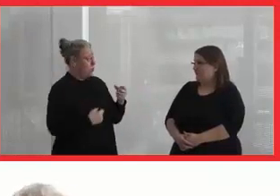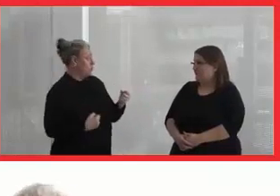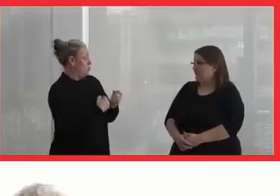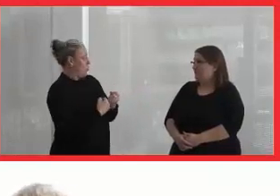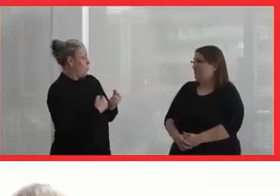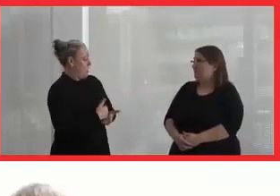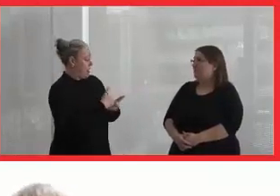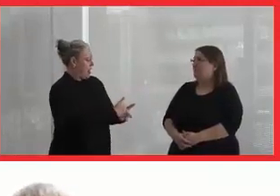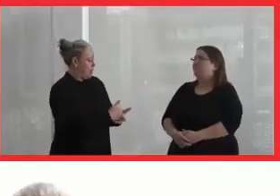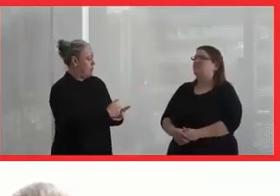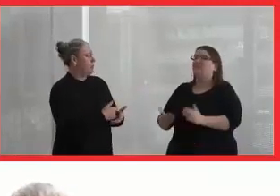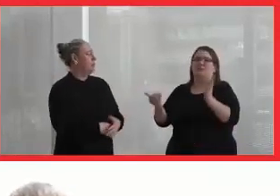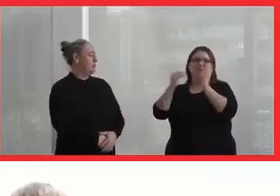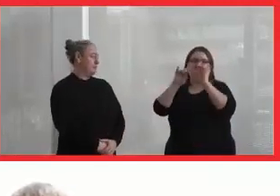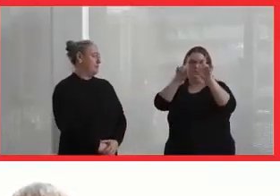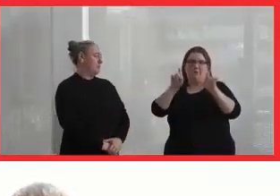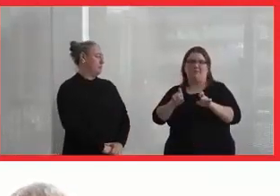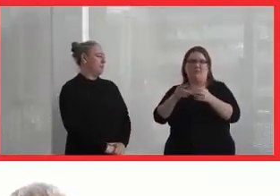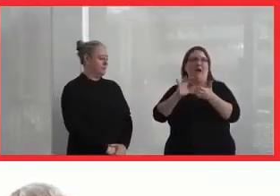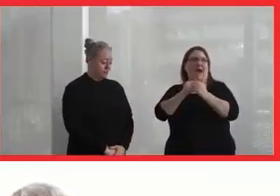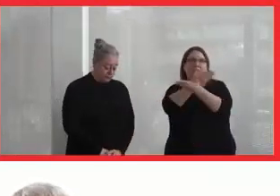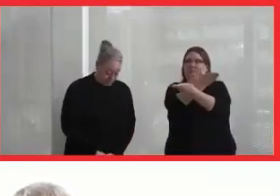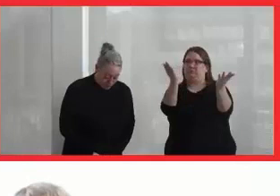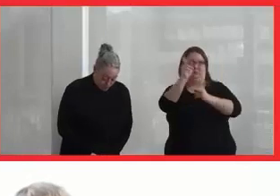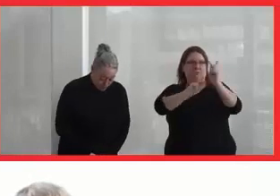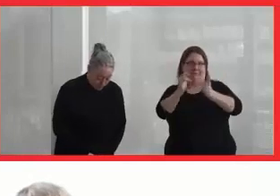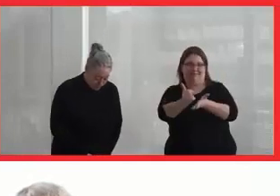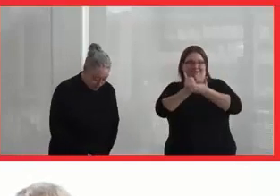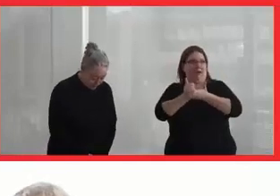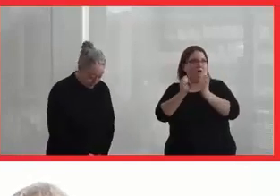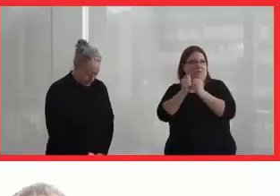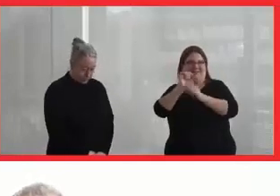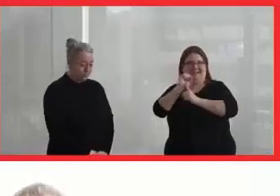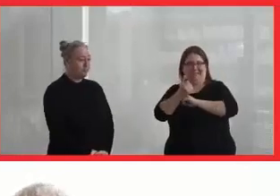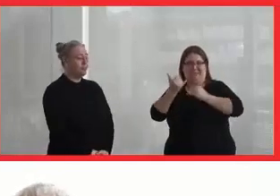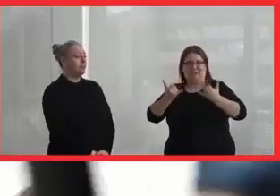So the question is, how can people in this room help with the situation right now, what's